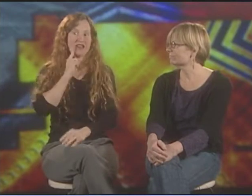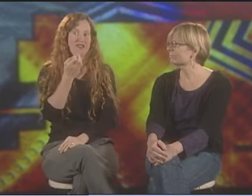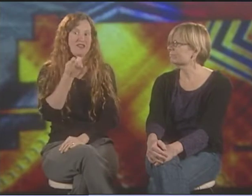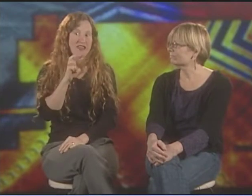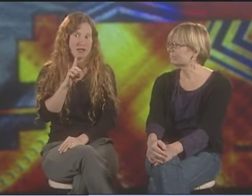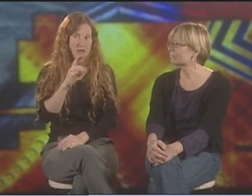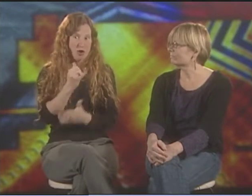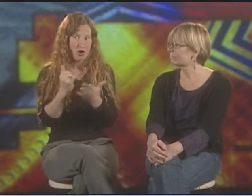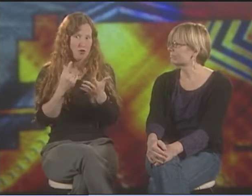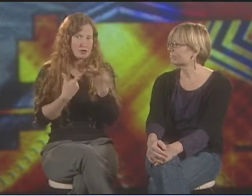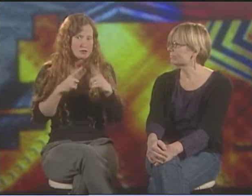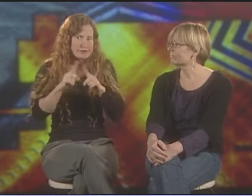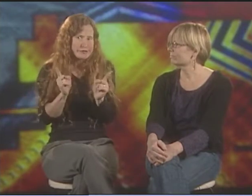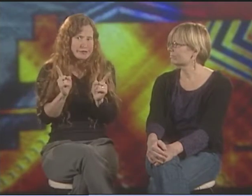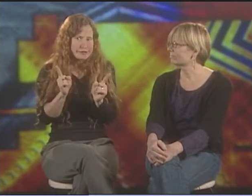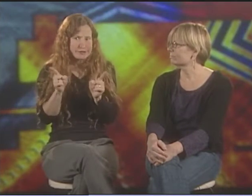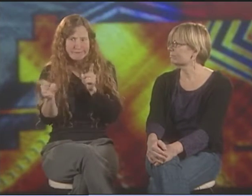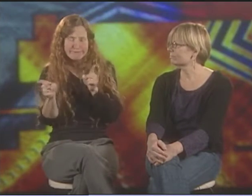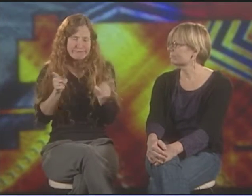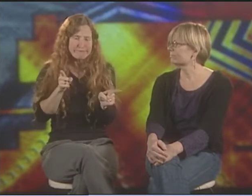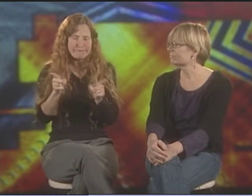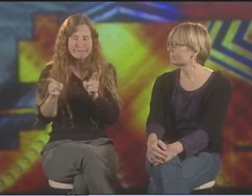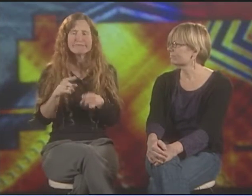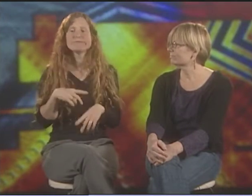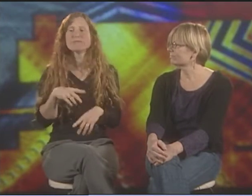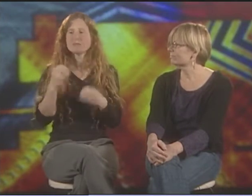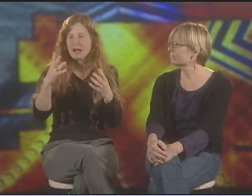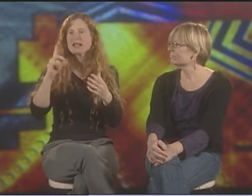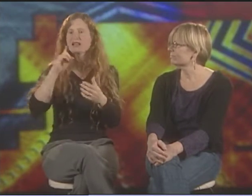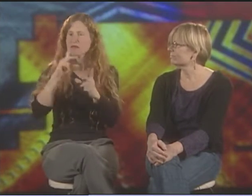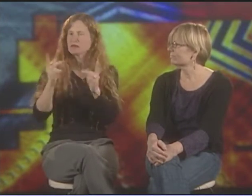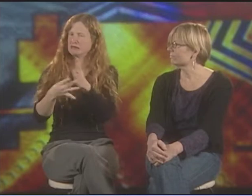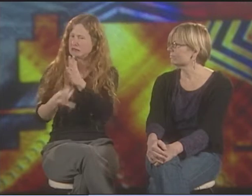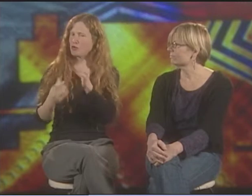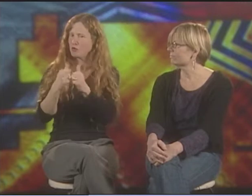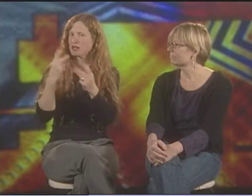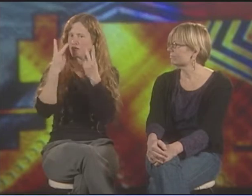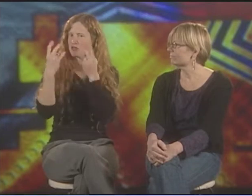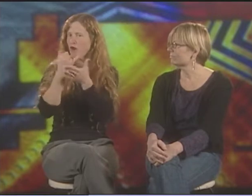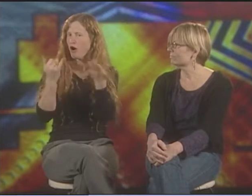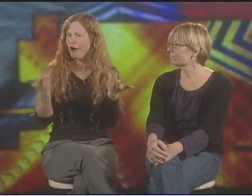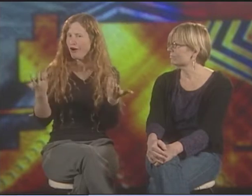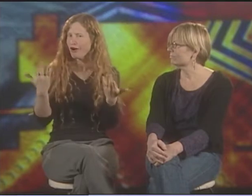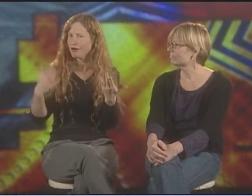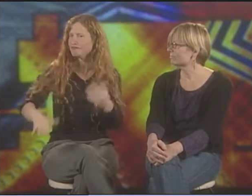IT'S OUR DEAF-THEMED ARTWORK, BUT WHAT'S DIFFERENT ABOUT IT THAN JUST ARTWORK MADE BY DEAF PEOPLE?